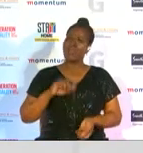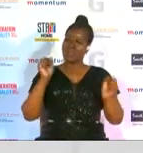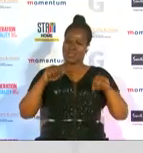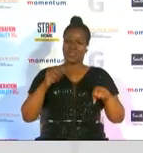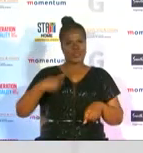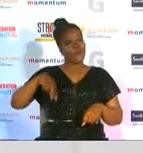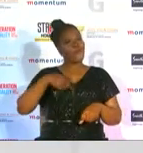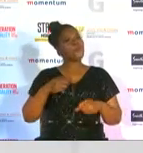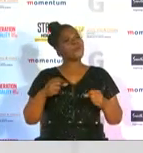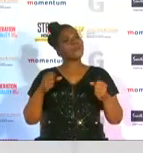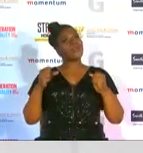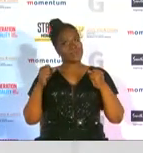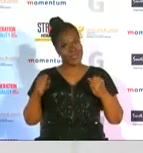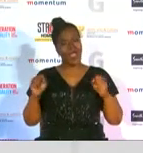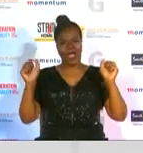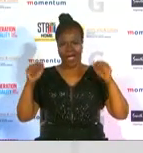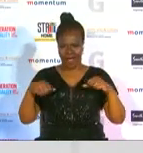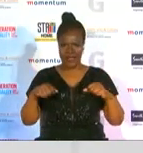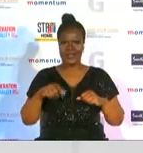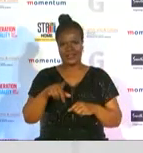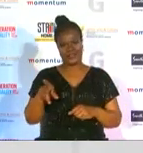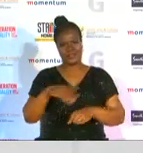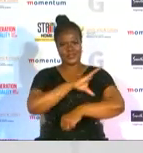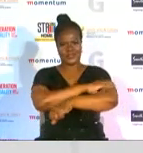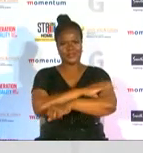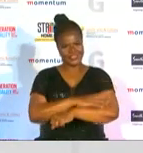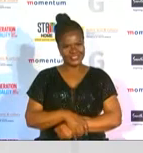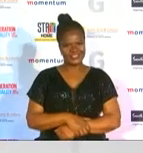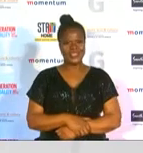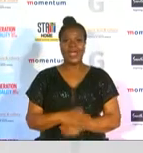skipper congratulations to you and your team now in celebration of the